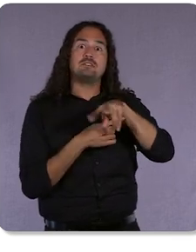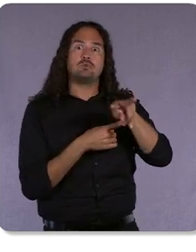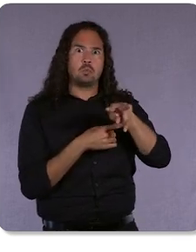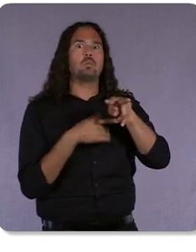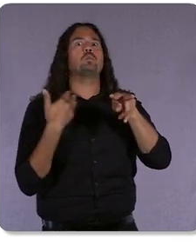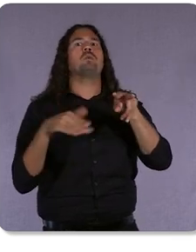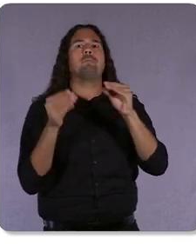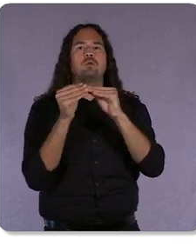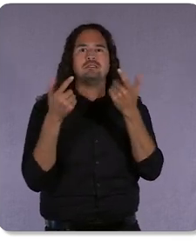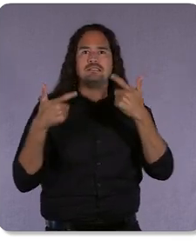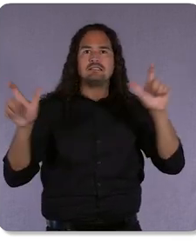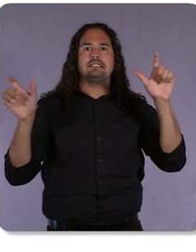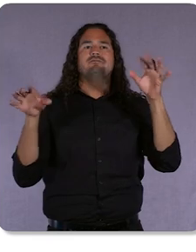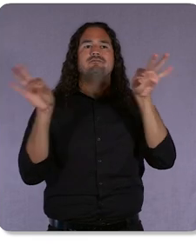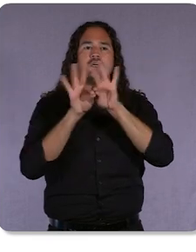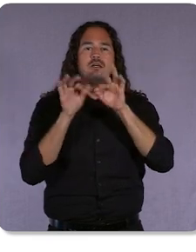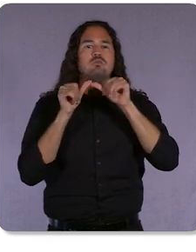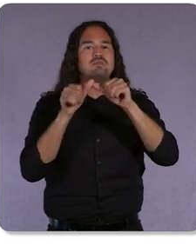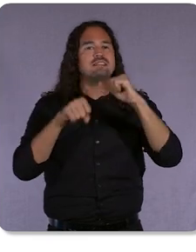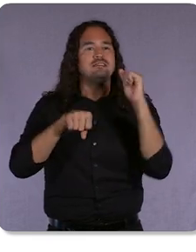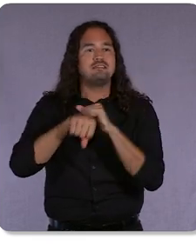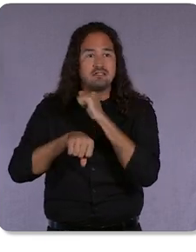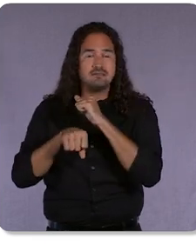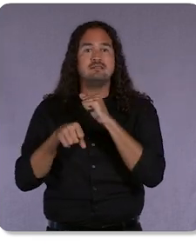That’s why we have invested in a robust set of updates across coverage,